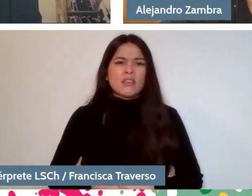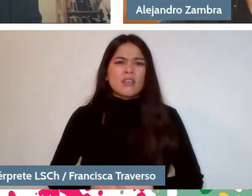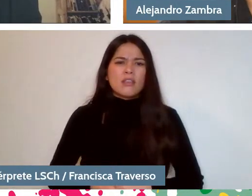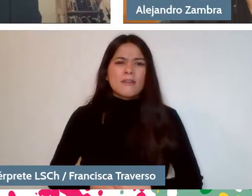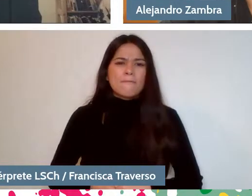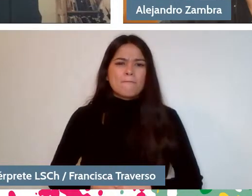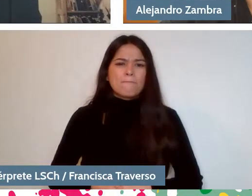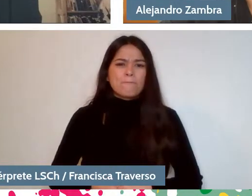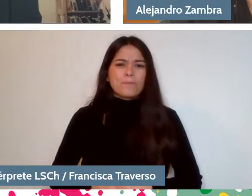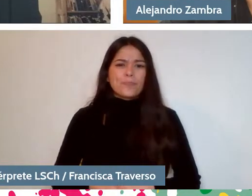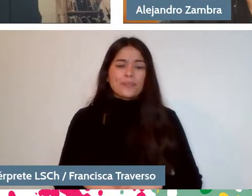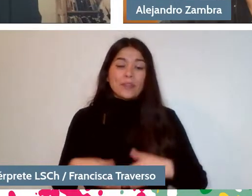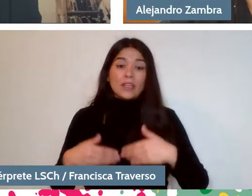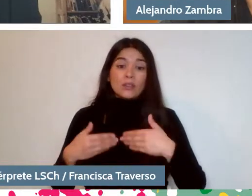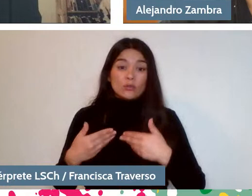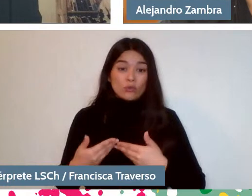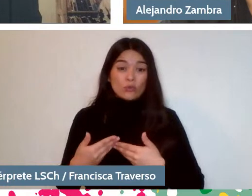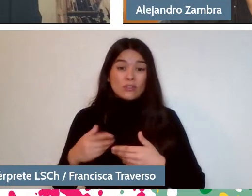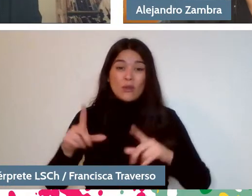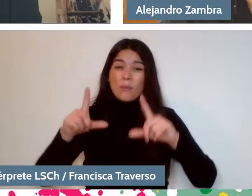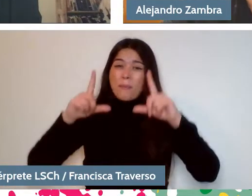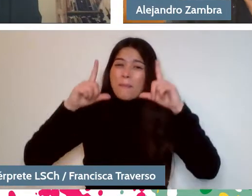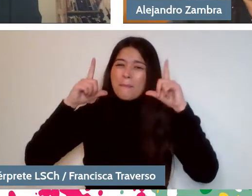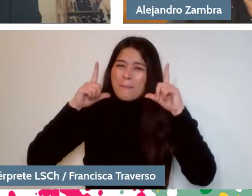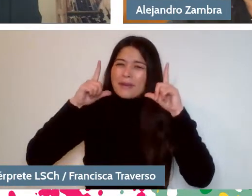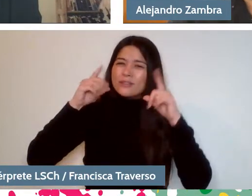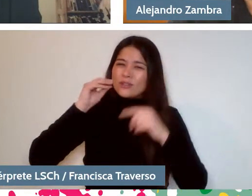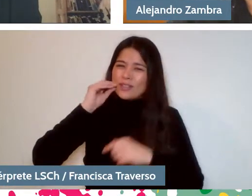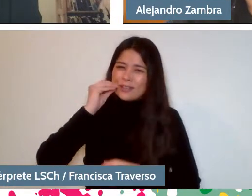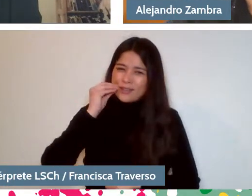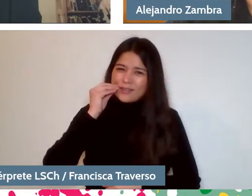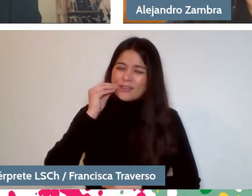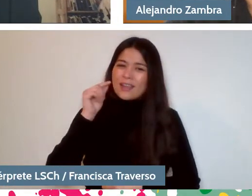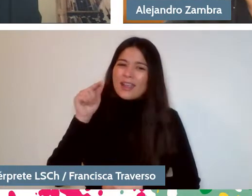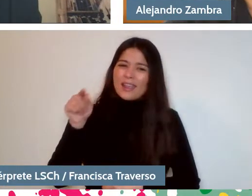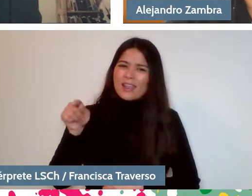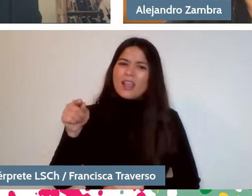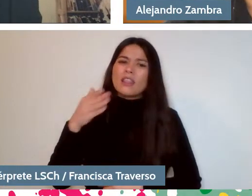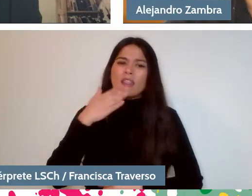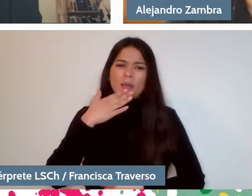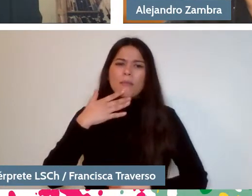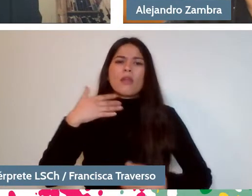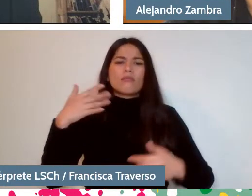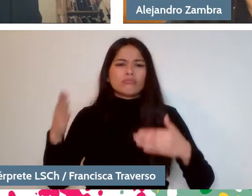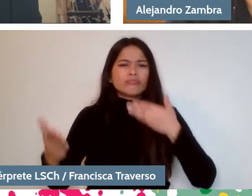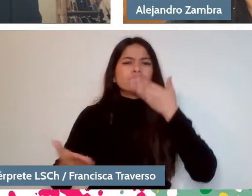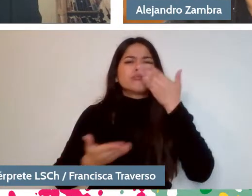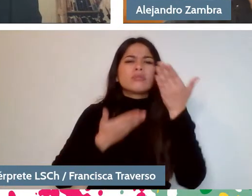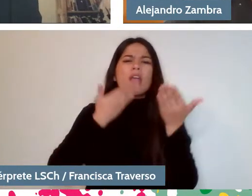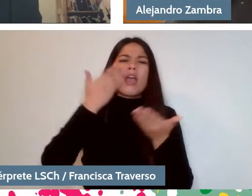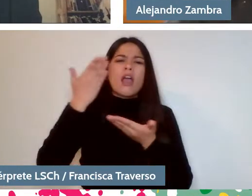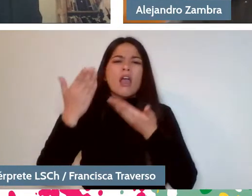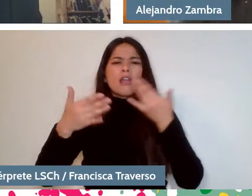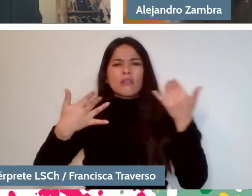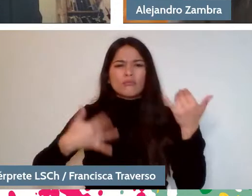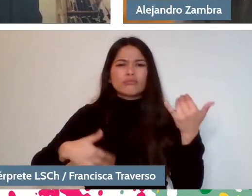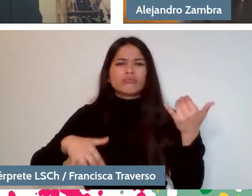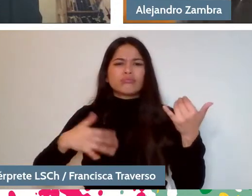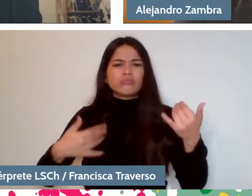So, she was a very... and she was also very linked to music, she sang very well and had also seen